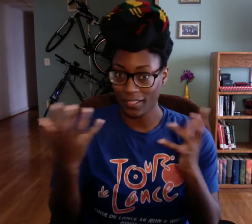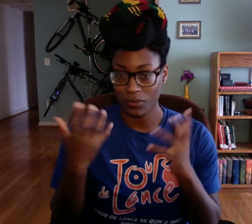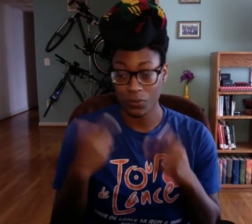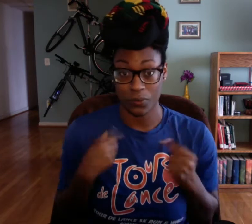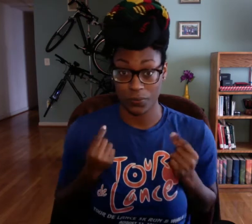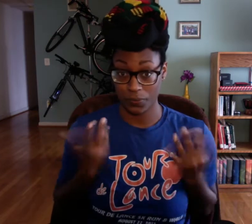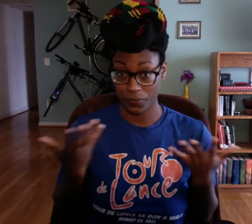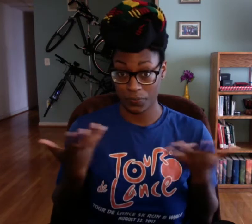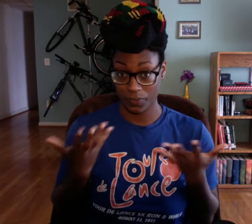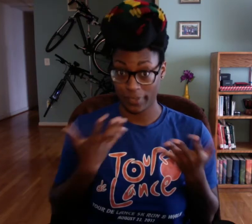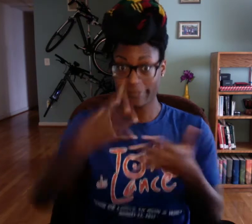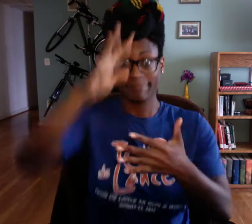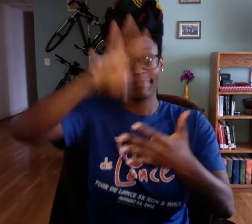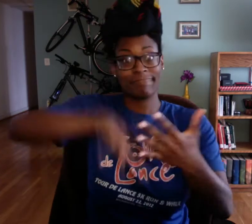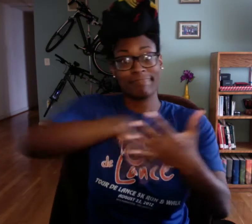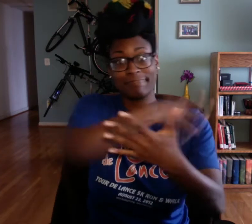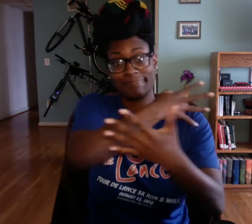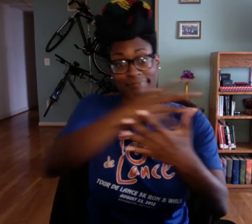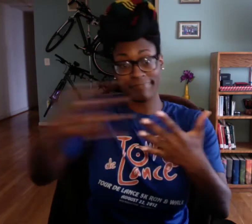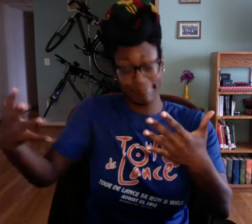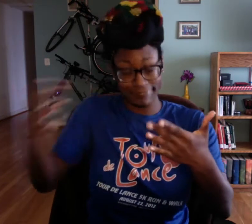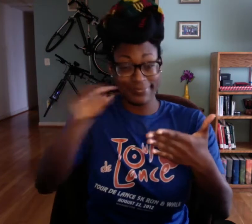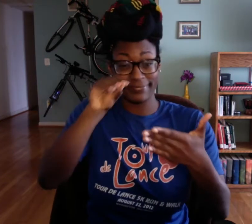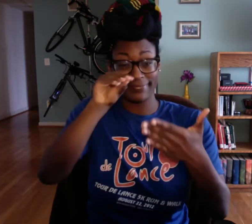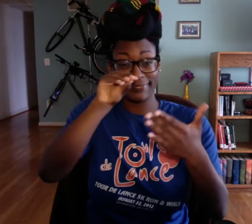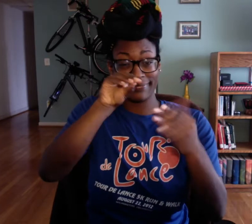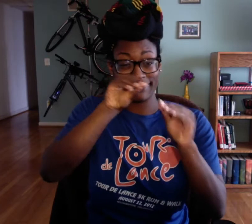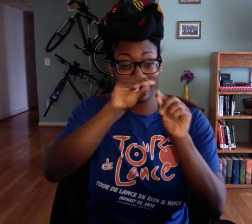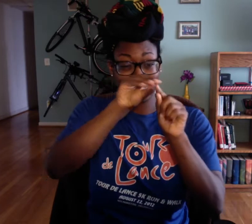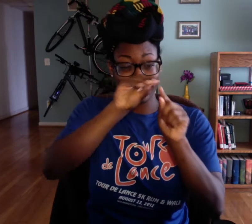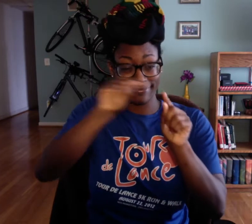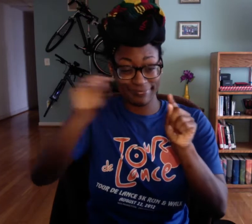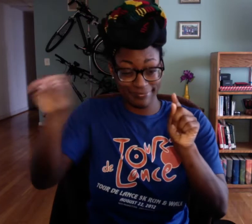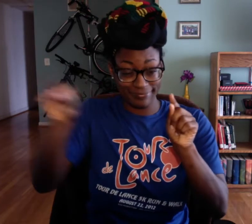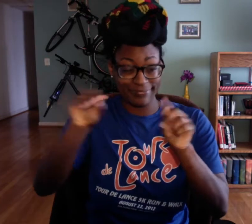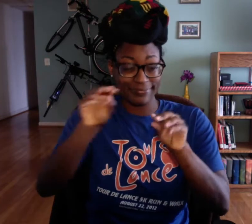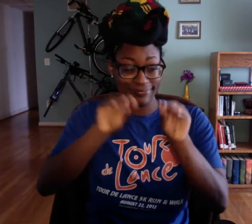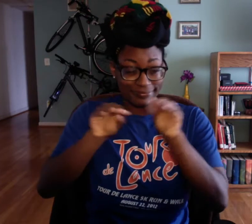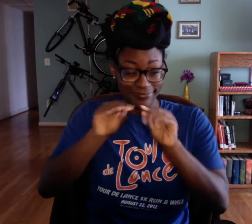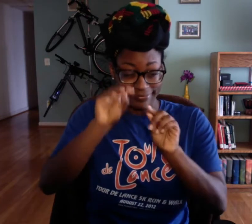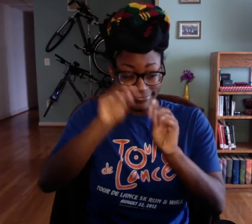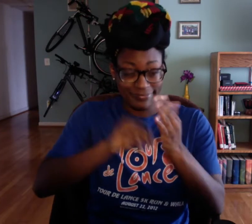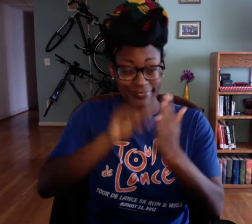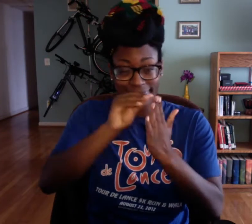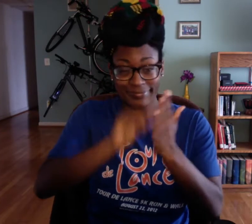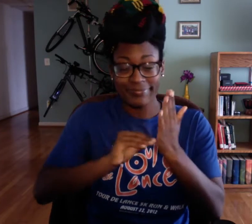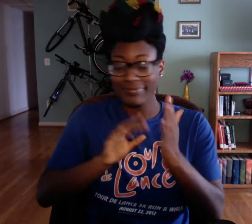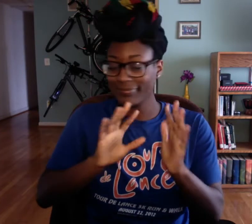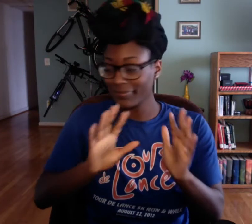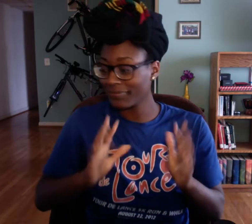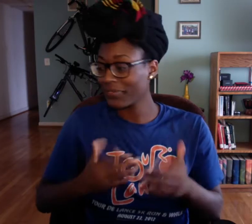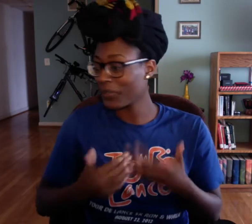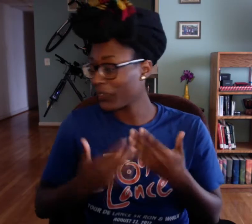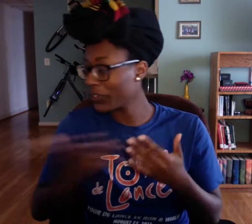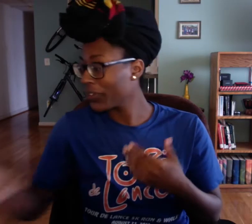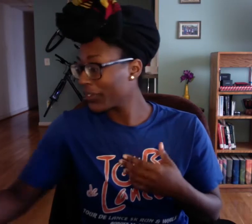you know what I'm doing. To be able to plot and plan them all in my agenda or whatever.